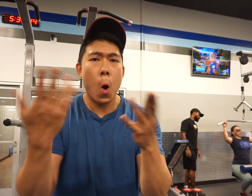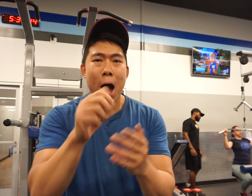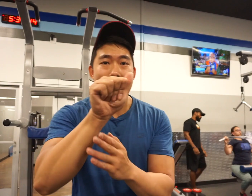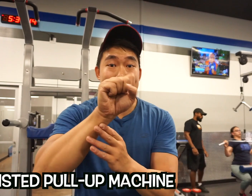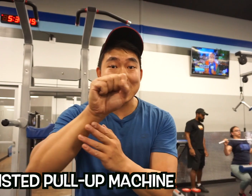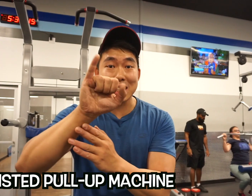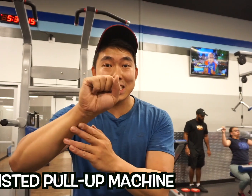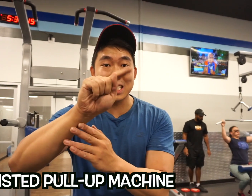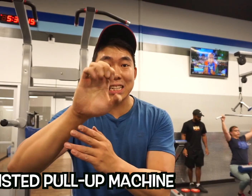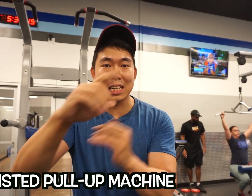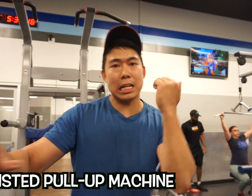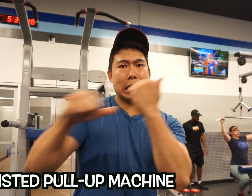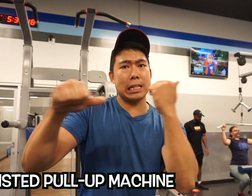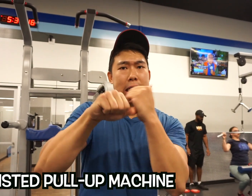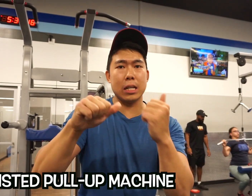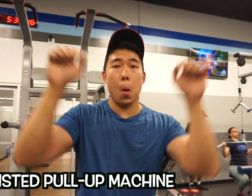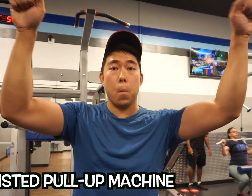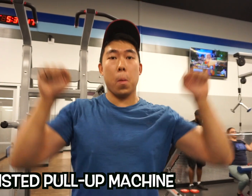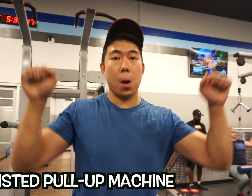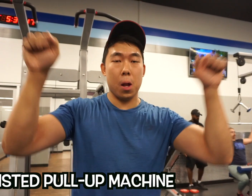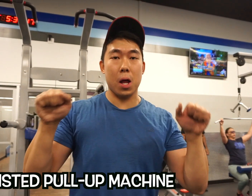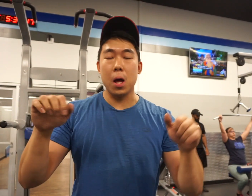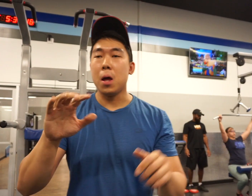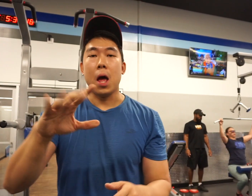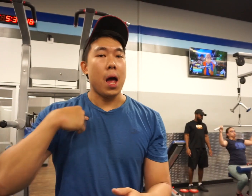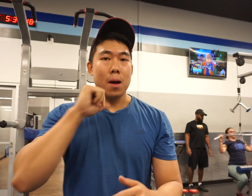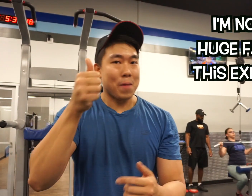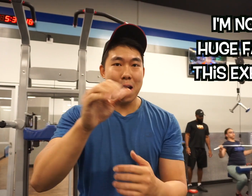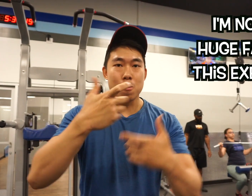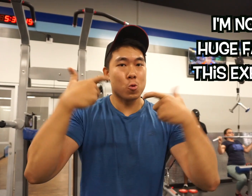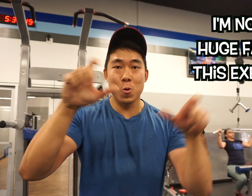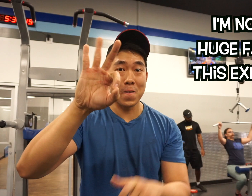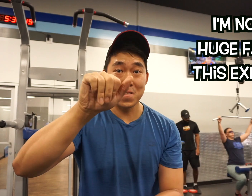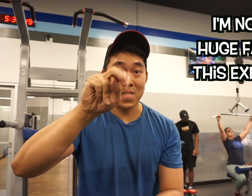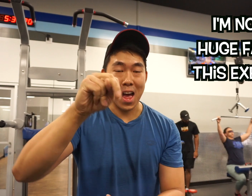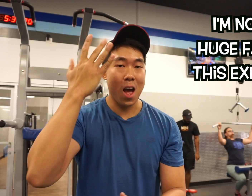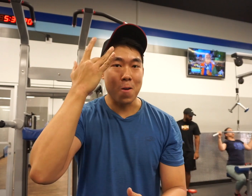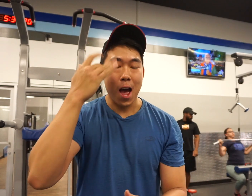This is commonly known as assisted pull-up machine. Personally, I’m not a big fan of this exercise.